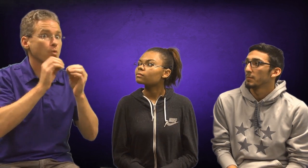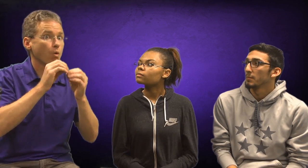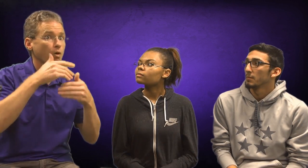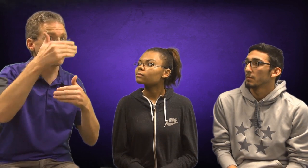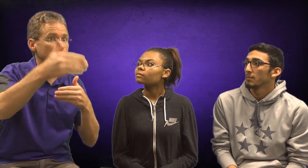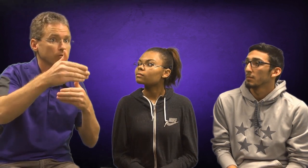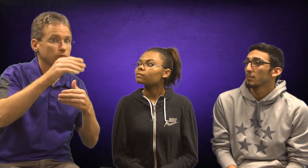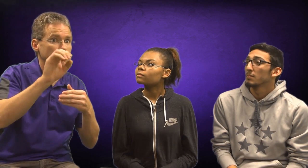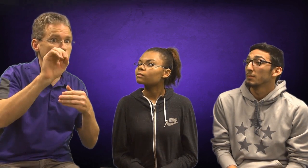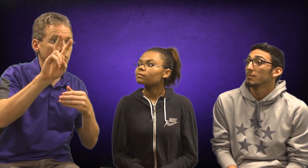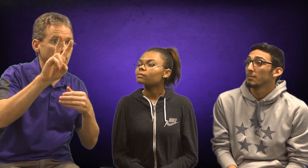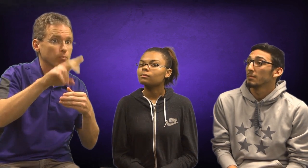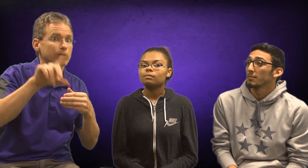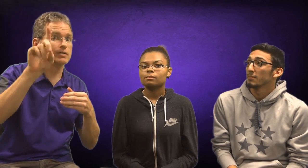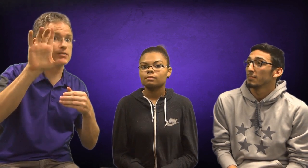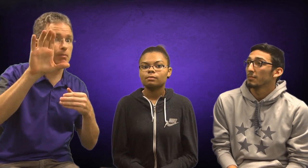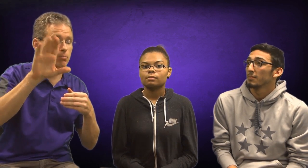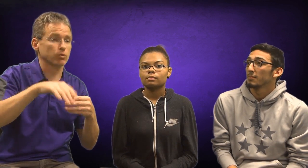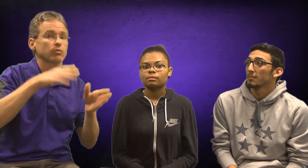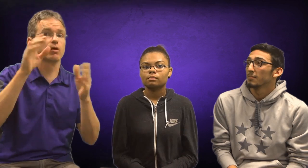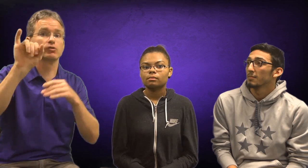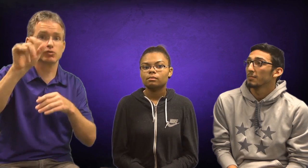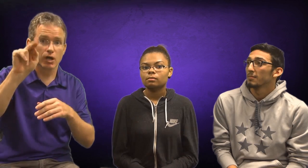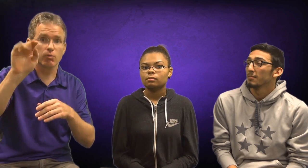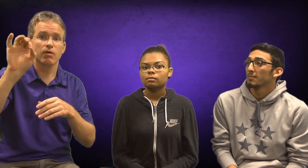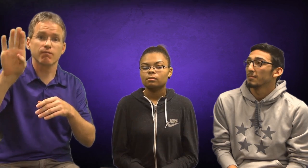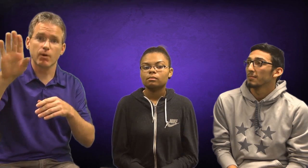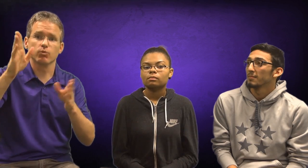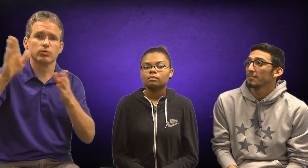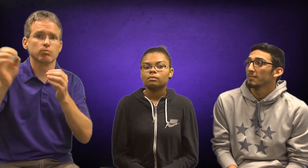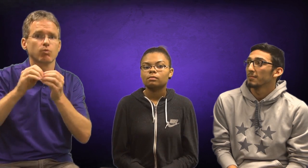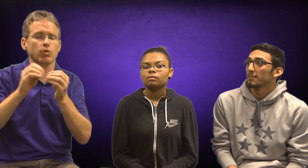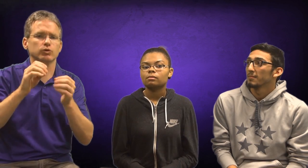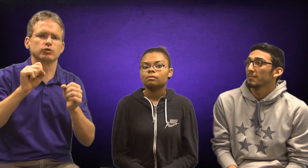There will be more next month and the next and the next one after that and goes on.